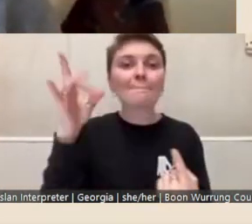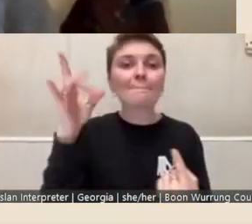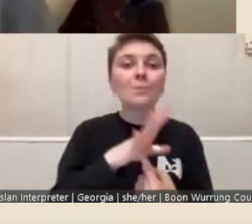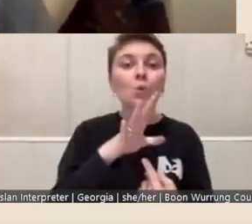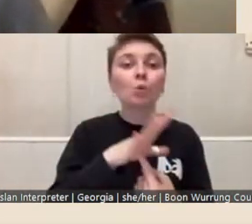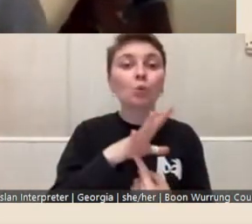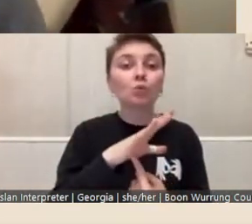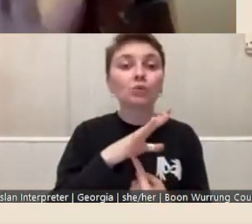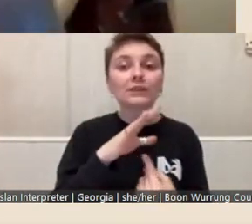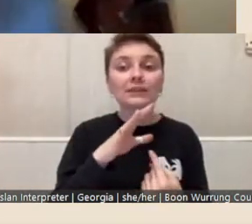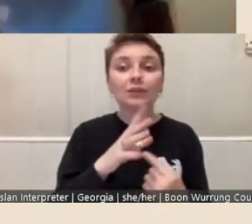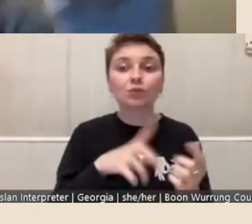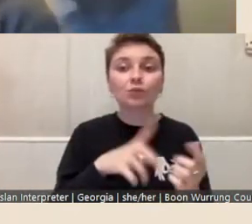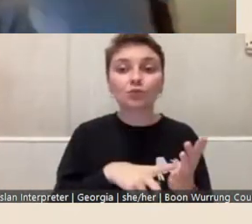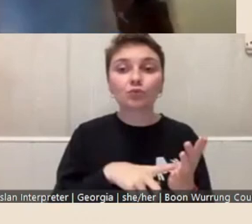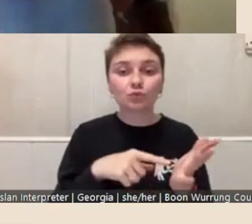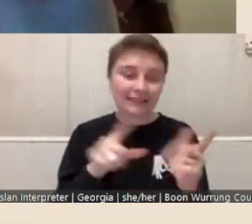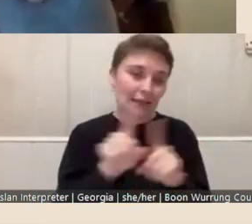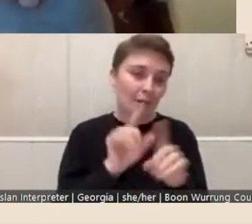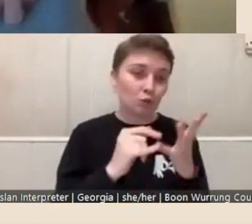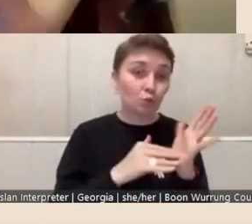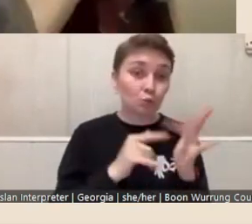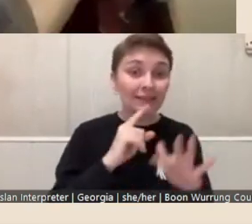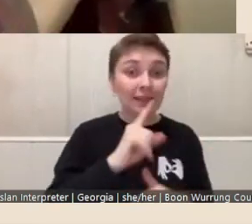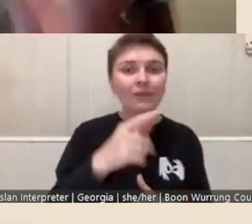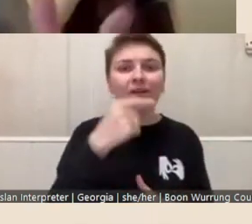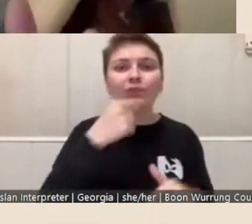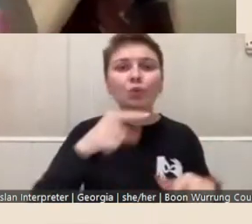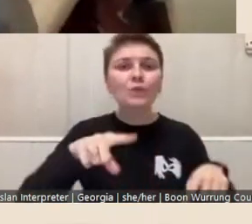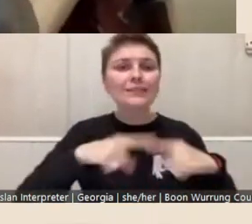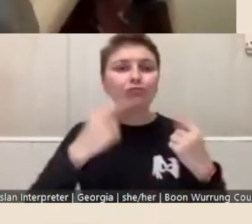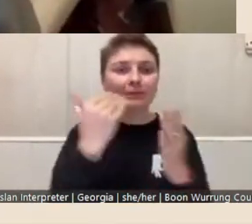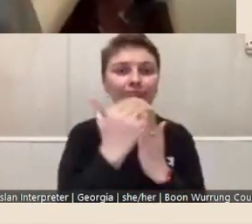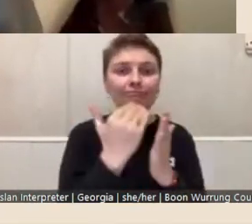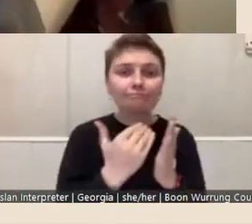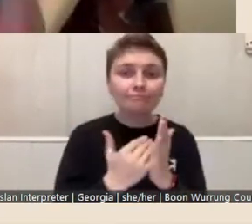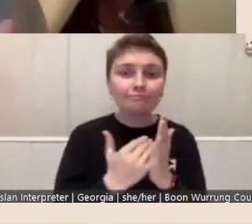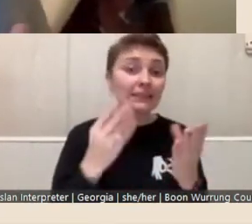as Suzie said, there's a few different elements to this, some of the fellowships are specifically